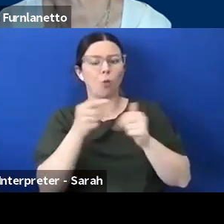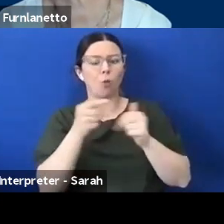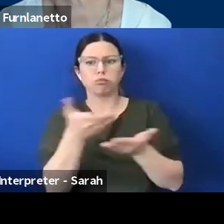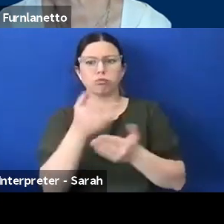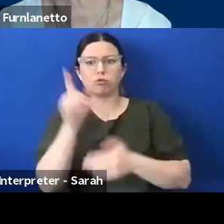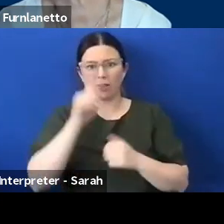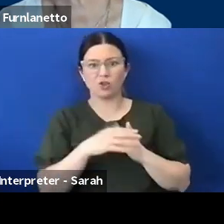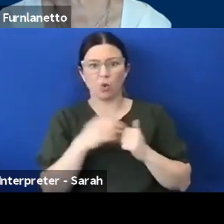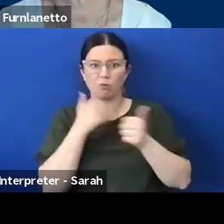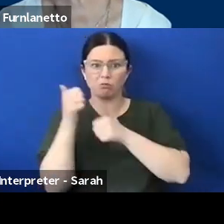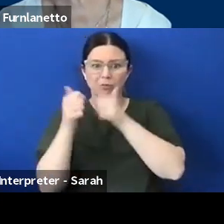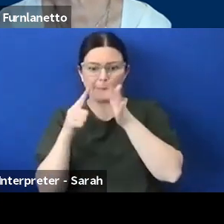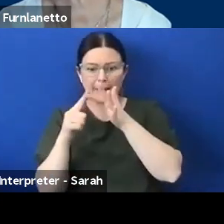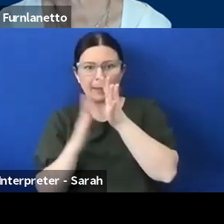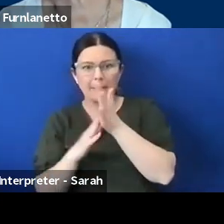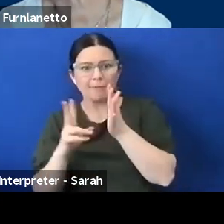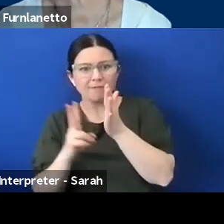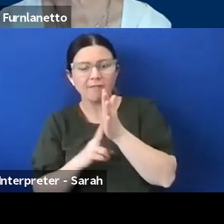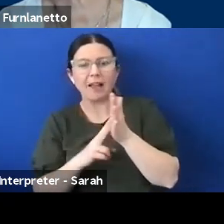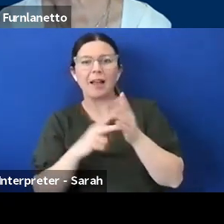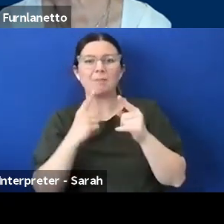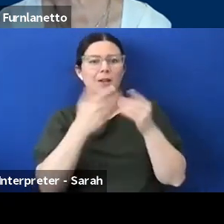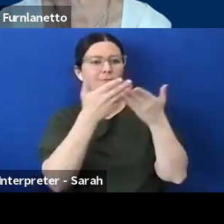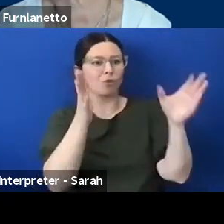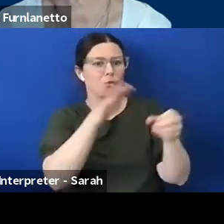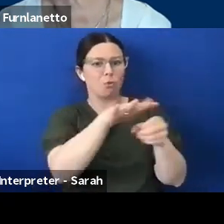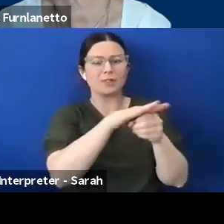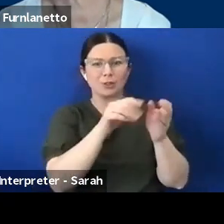and the broader sector for having brought this all together in such a way and hopefully